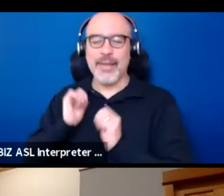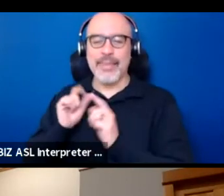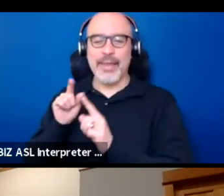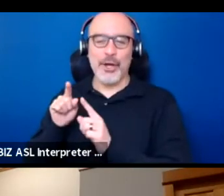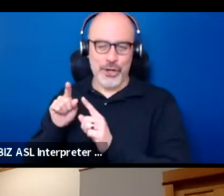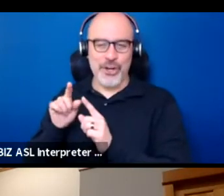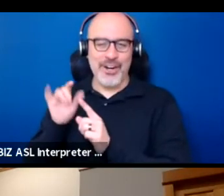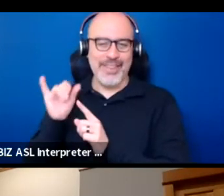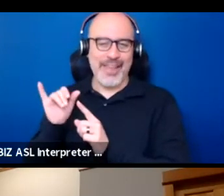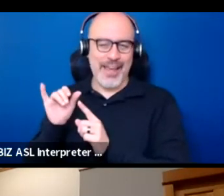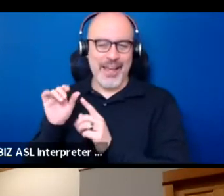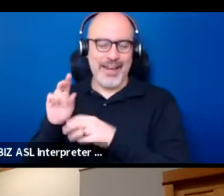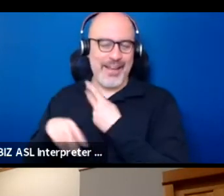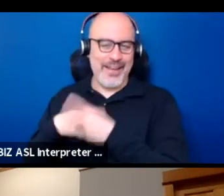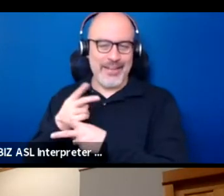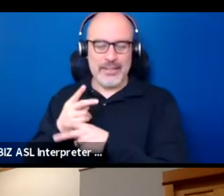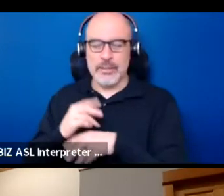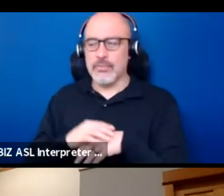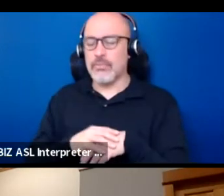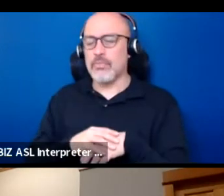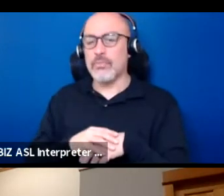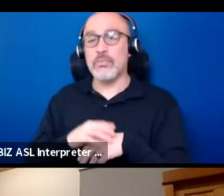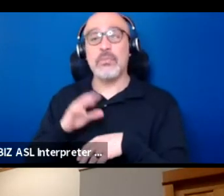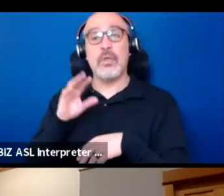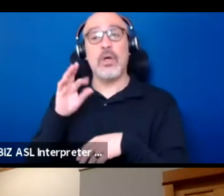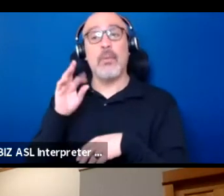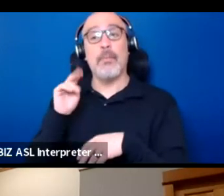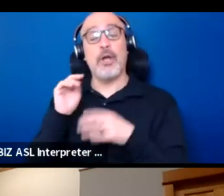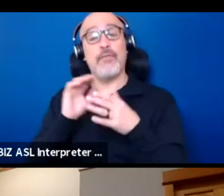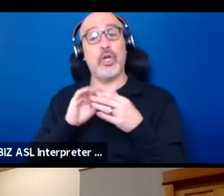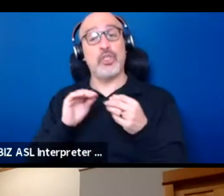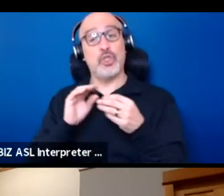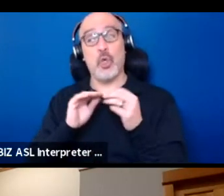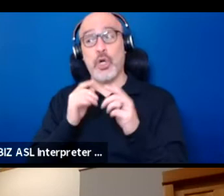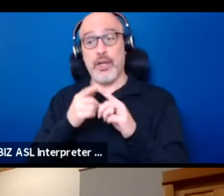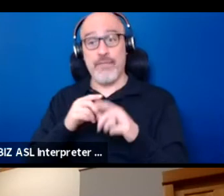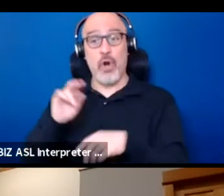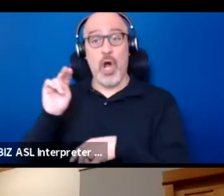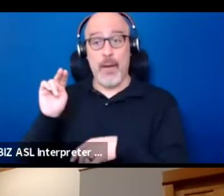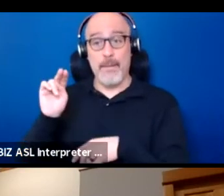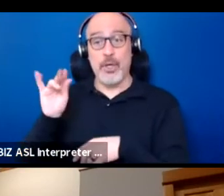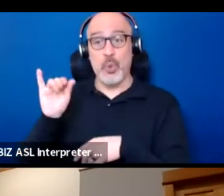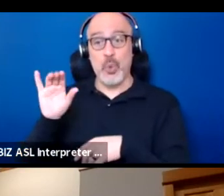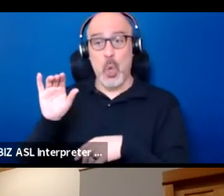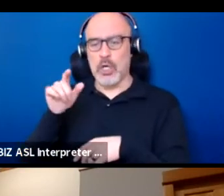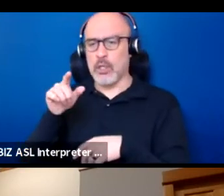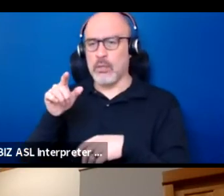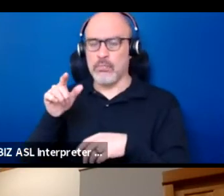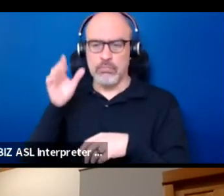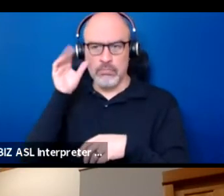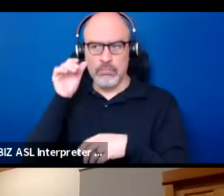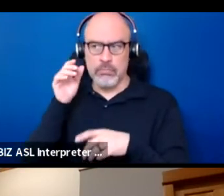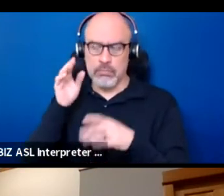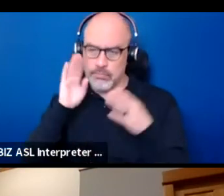But in hearing for story about her experience in New York, she was adamant that I'm gonna make this a native experience.